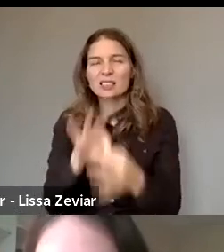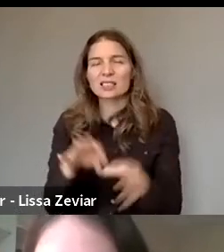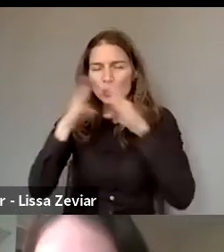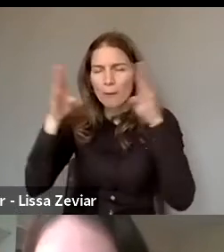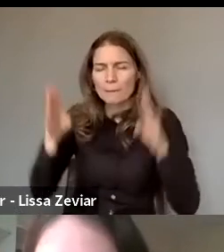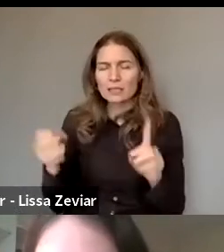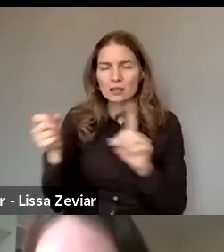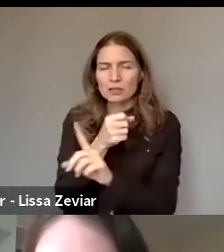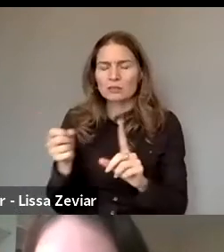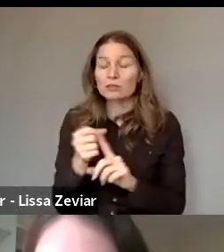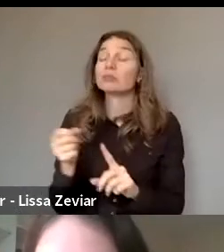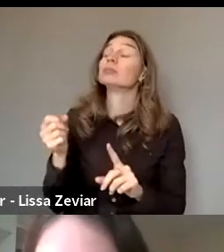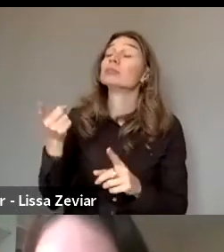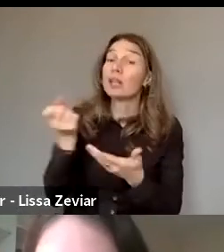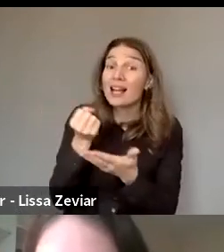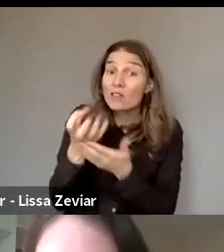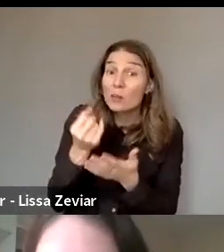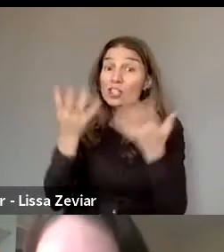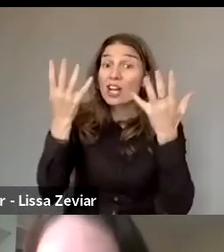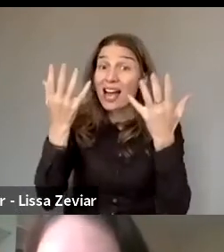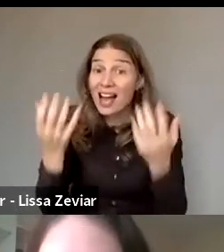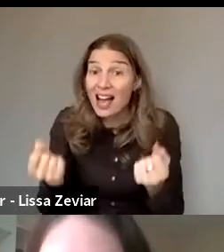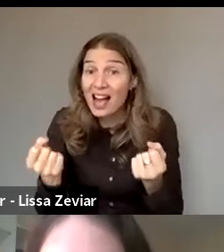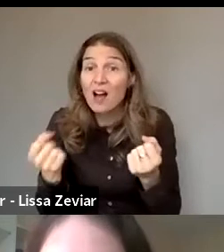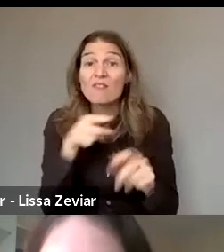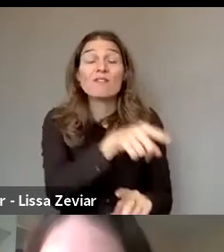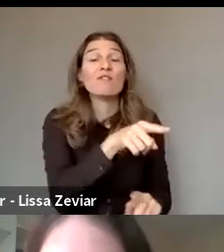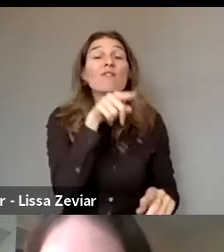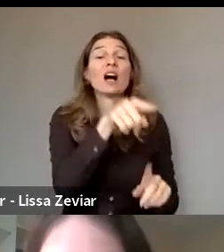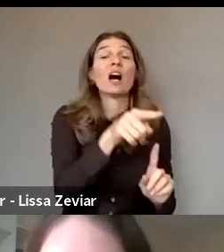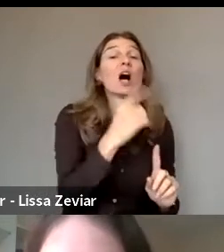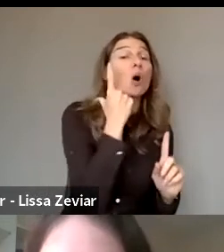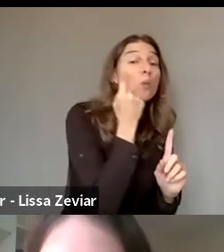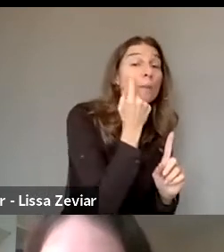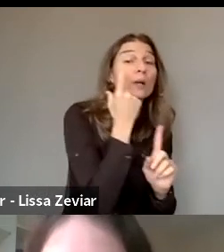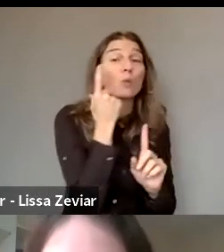in the violence between Lesbian and heterosexual couples,